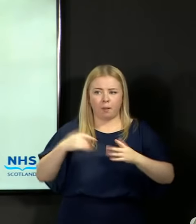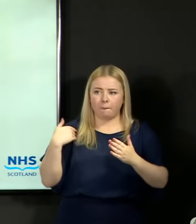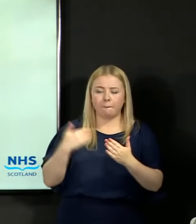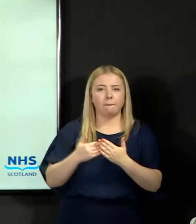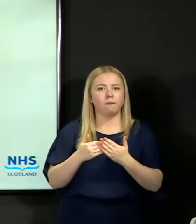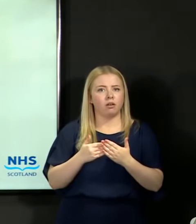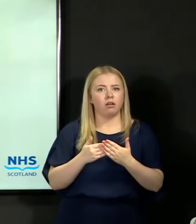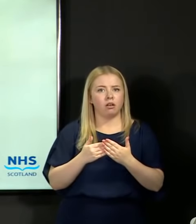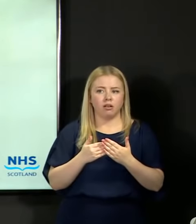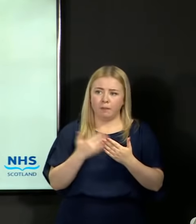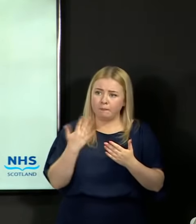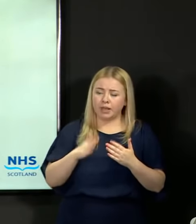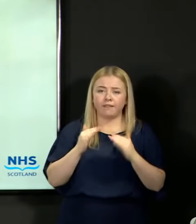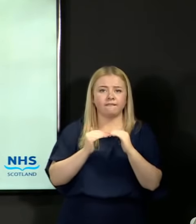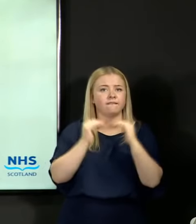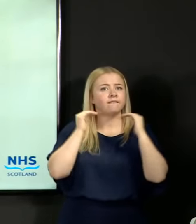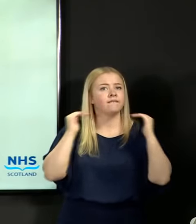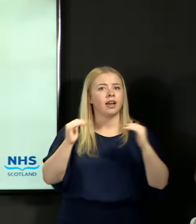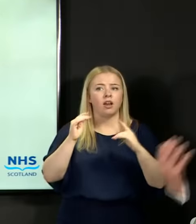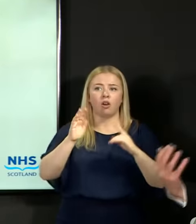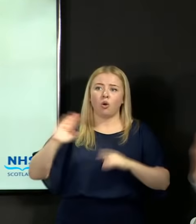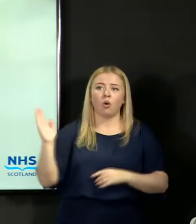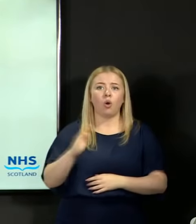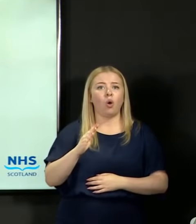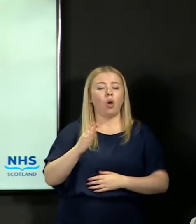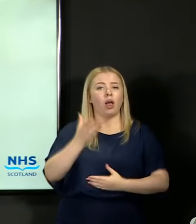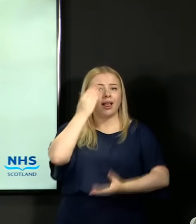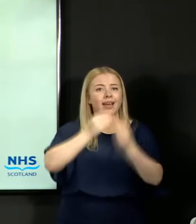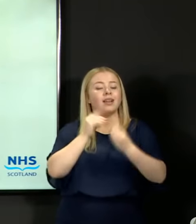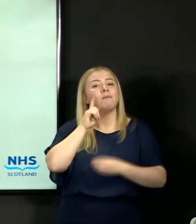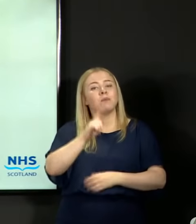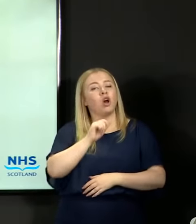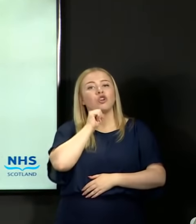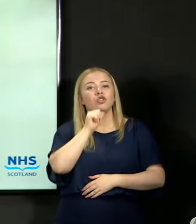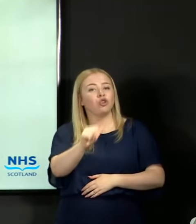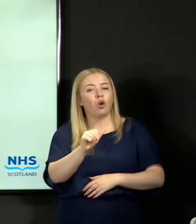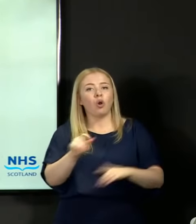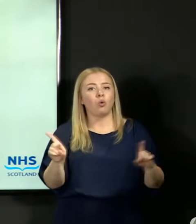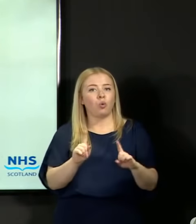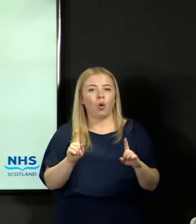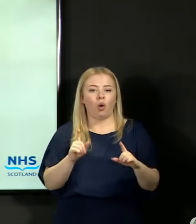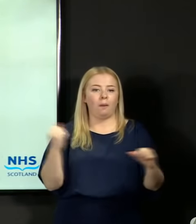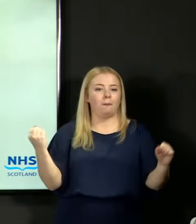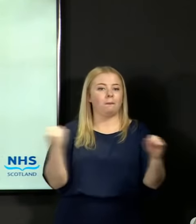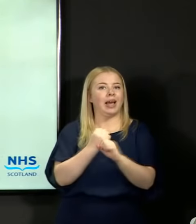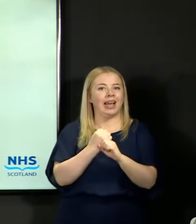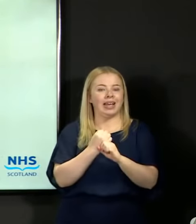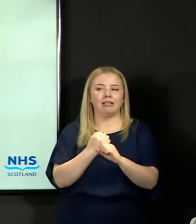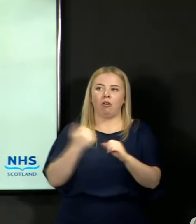to all learners. What it hasn't done, as the First Minister has said, is made the long-standing attainment